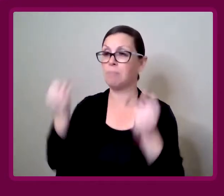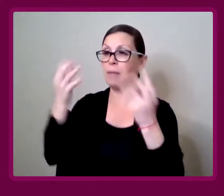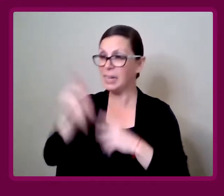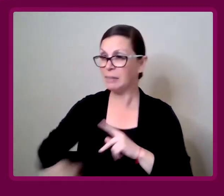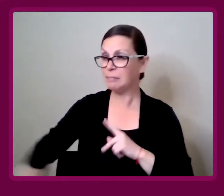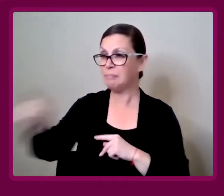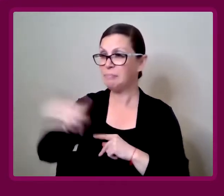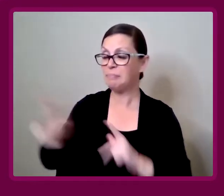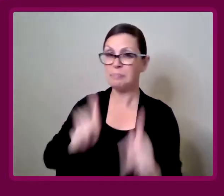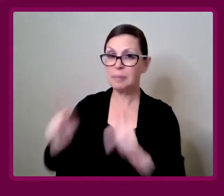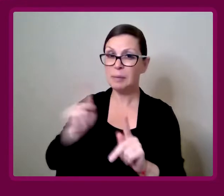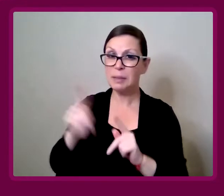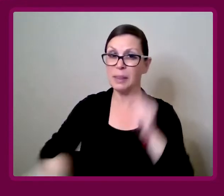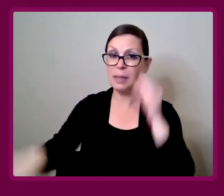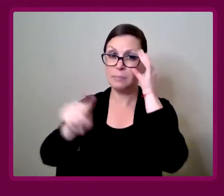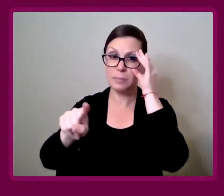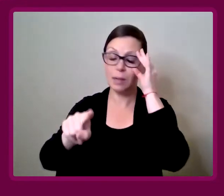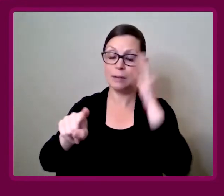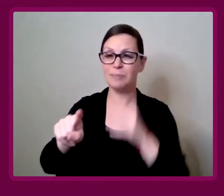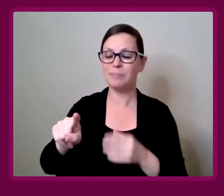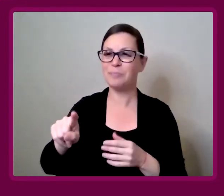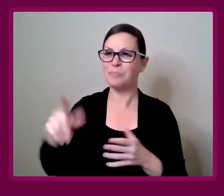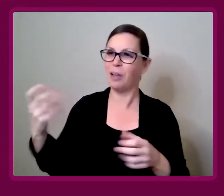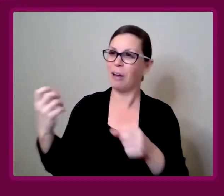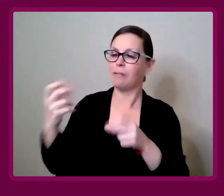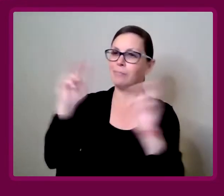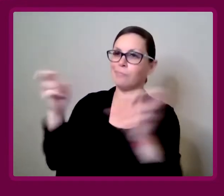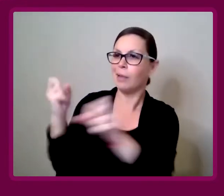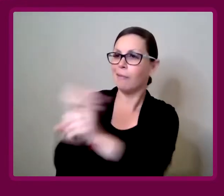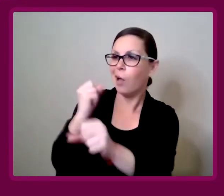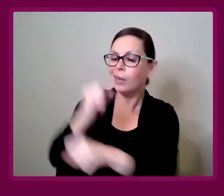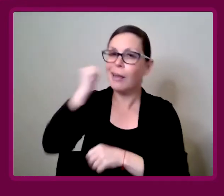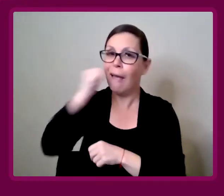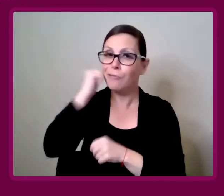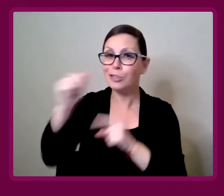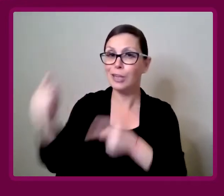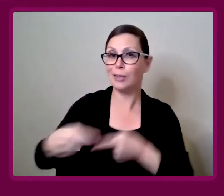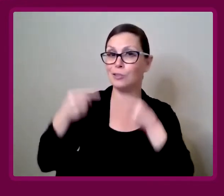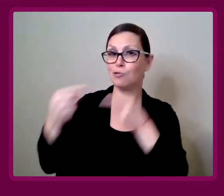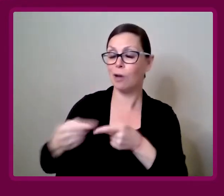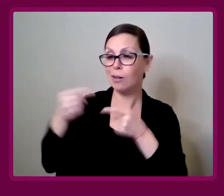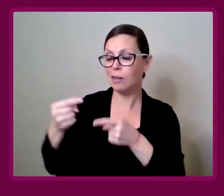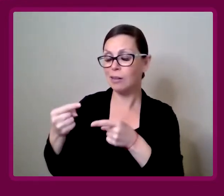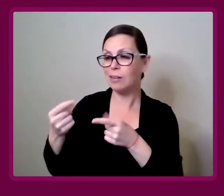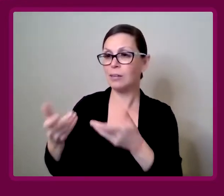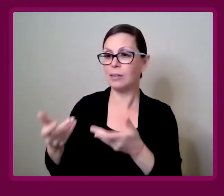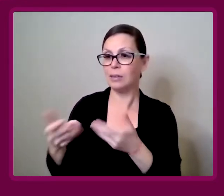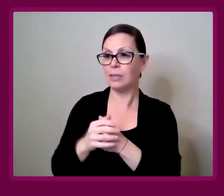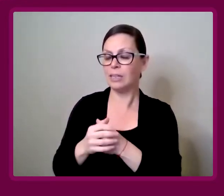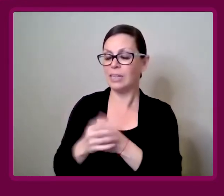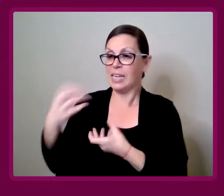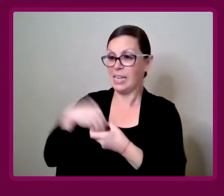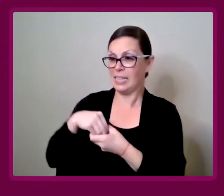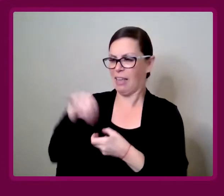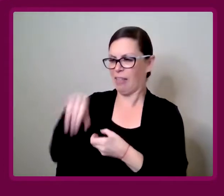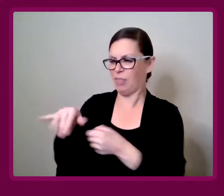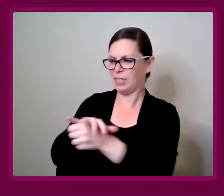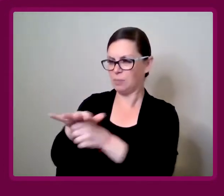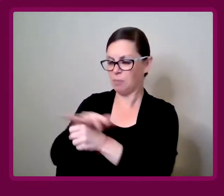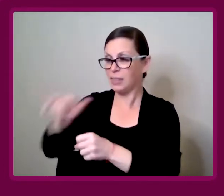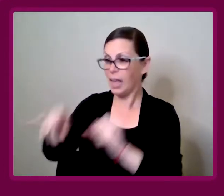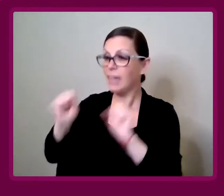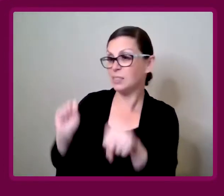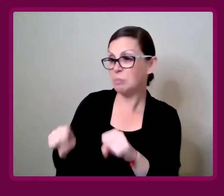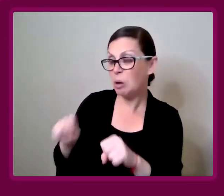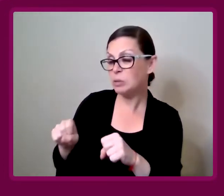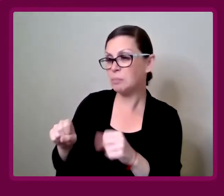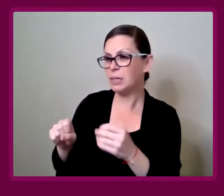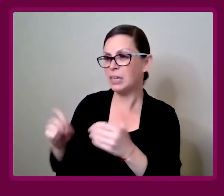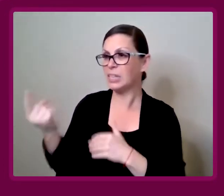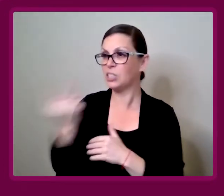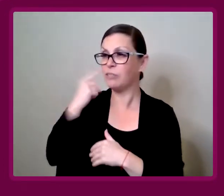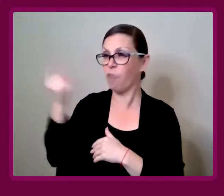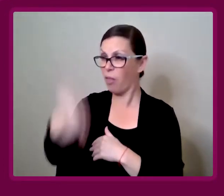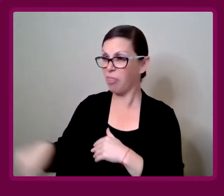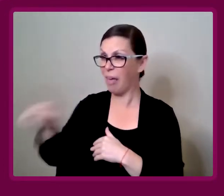But for many people, they are fighting a daily battle inside this space that's meant to be